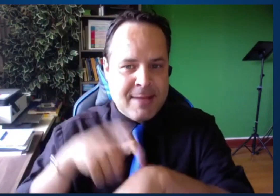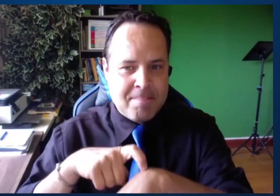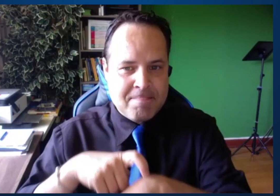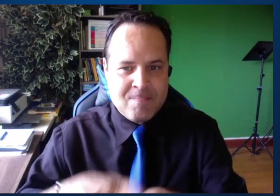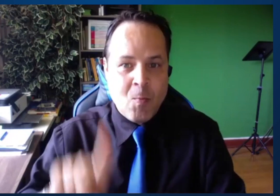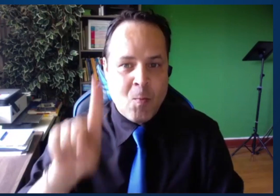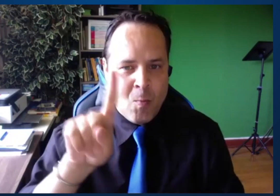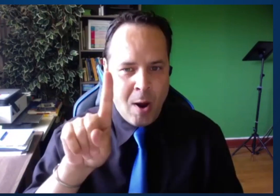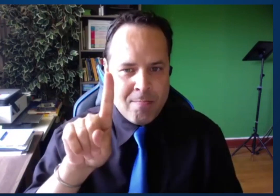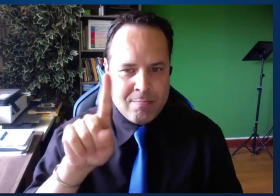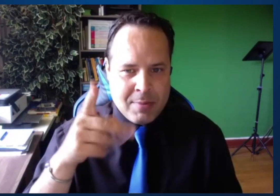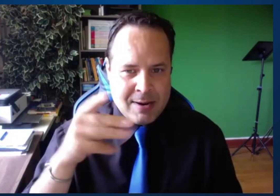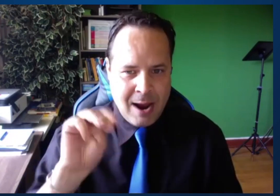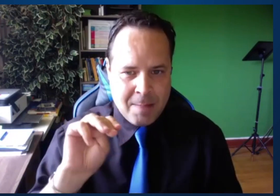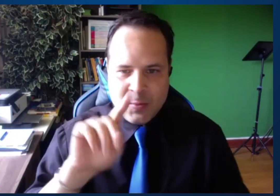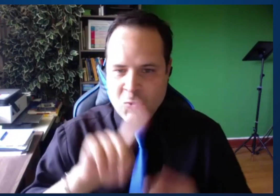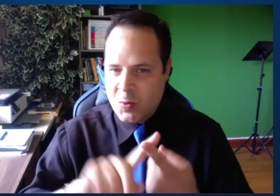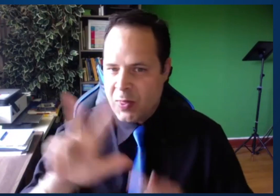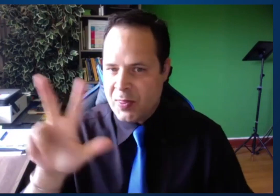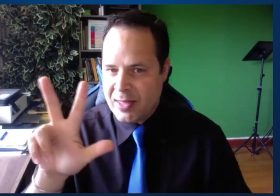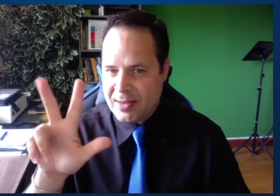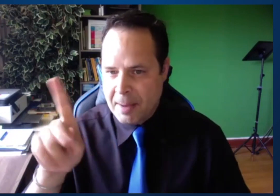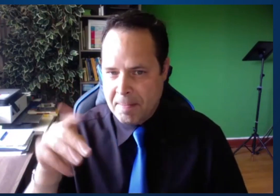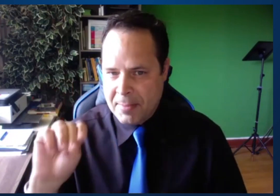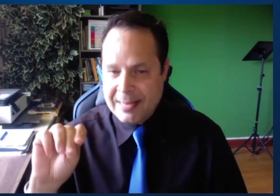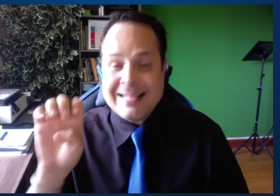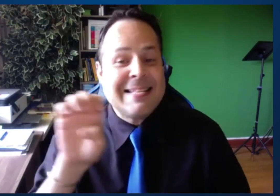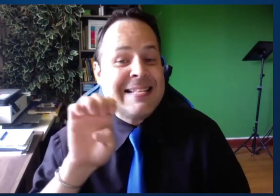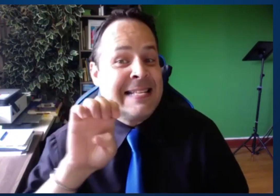Thank you all for coming to this presentation. And I really look forward to seeing you